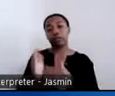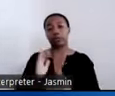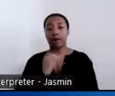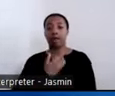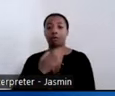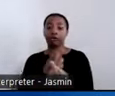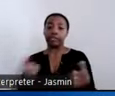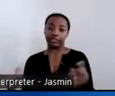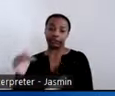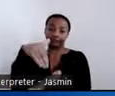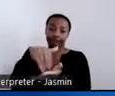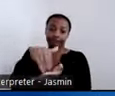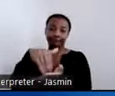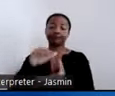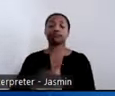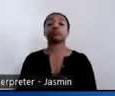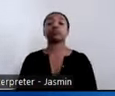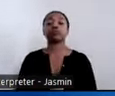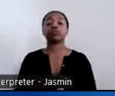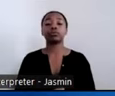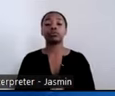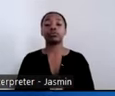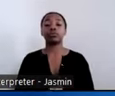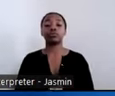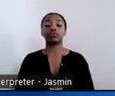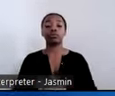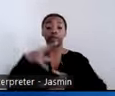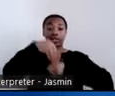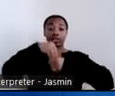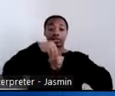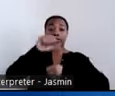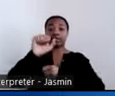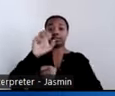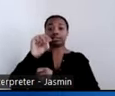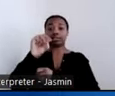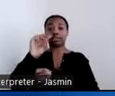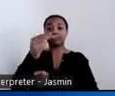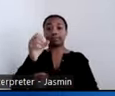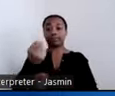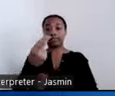In addition, within SAMHSA we have an internal housing stability workgroup, which